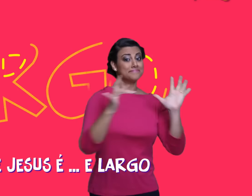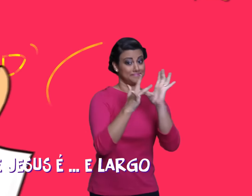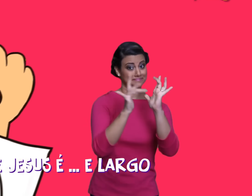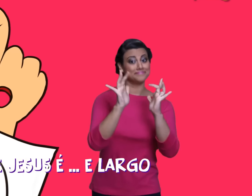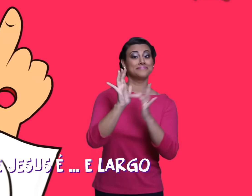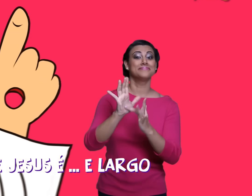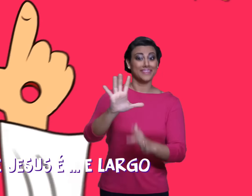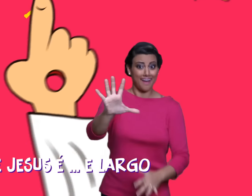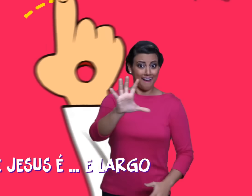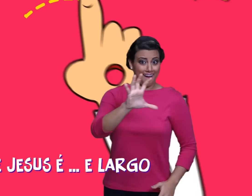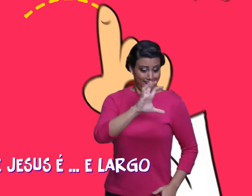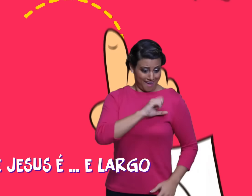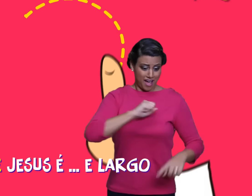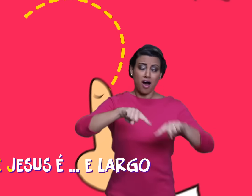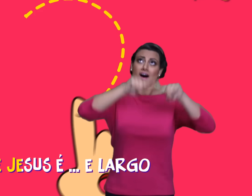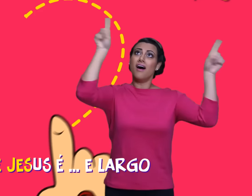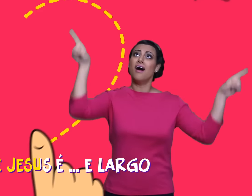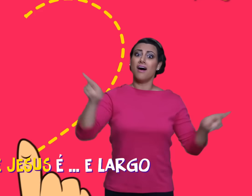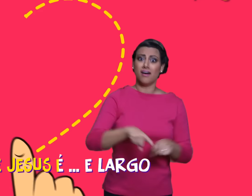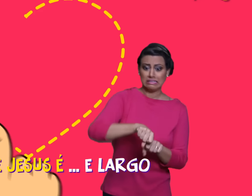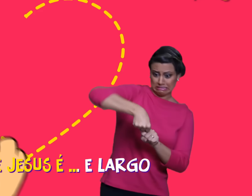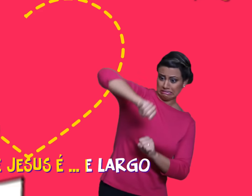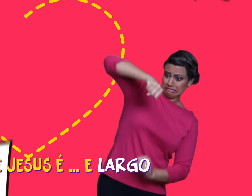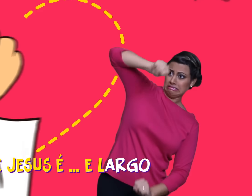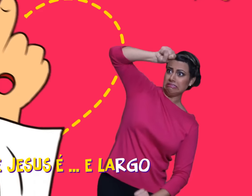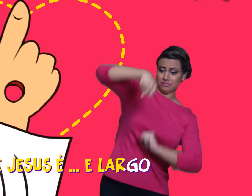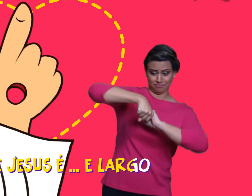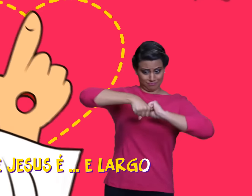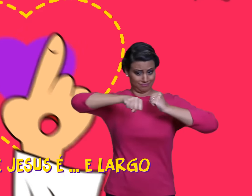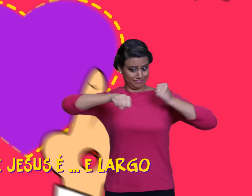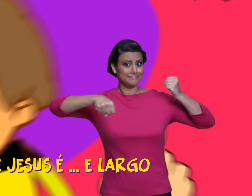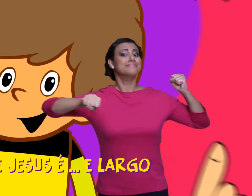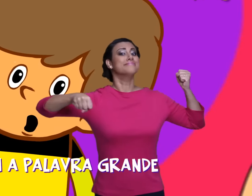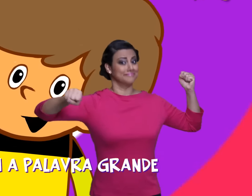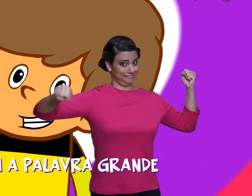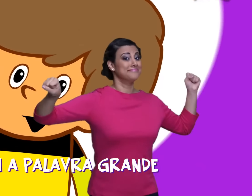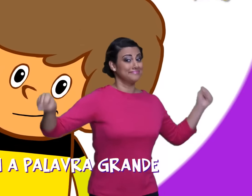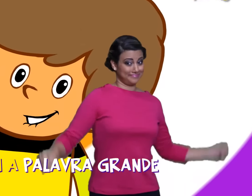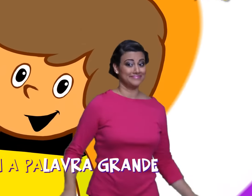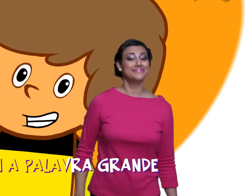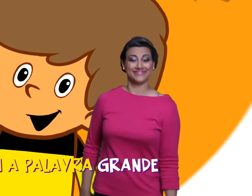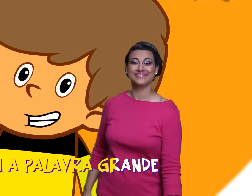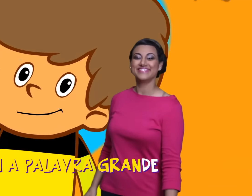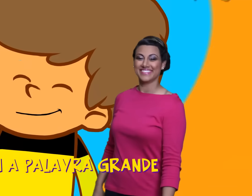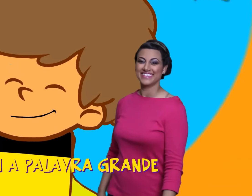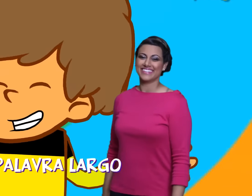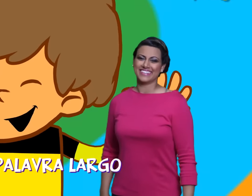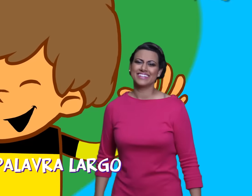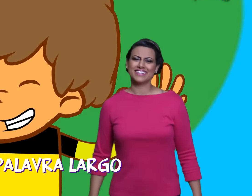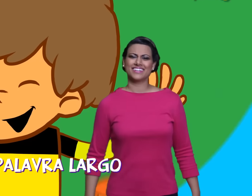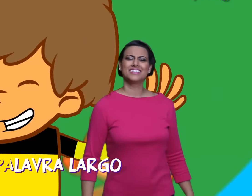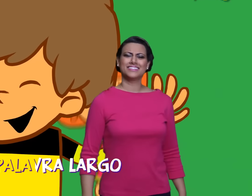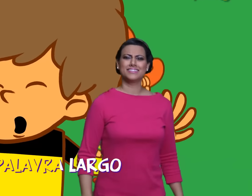THE LOVE OF JESUS IT IS… AND WIDE NOW WITHOUT THE WORD BIG WITHOUT THE WORD WIDE